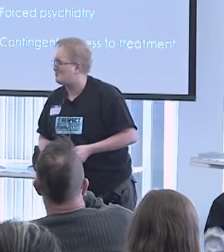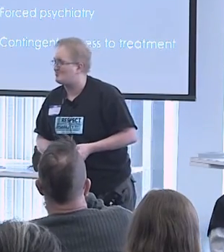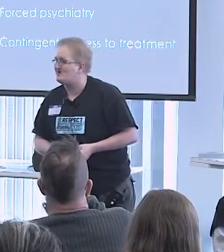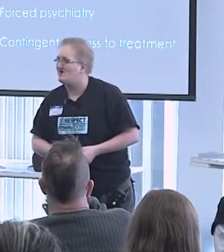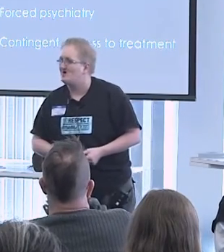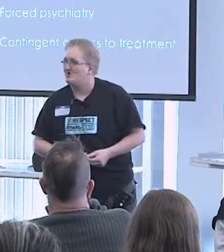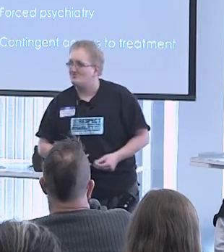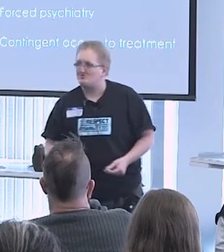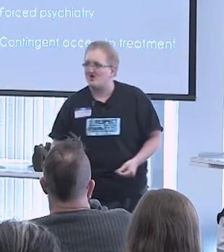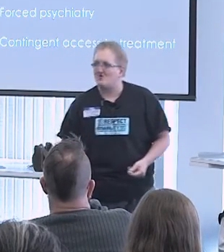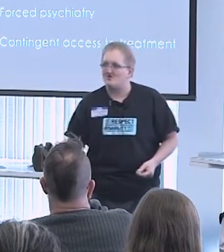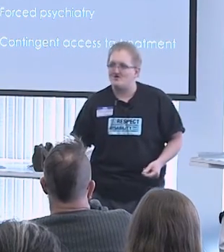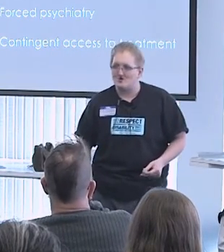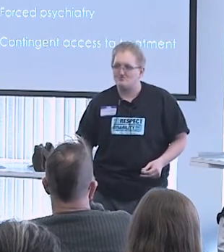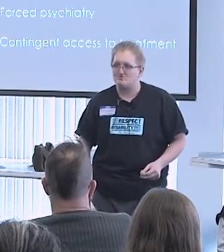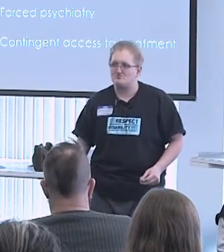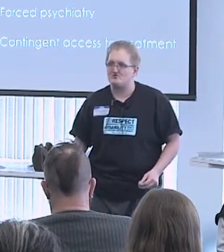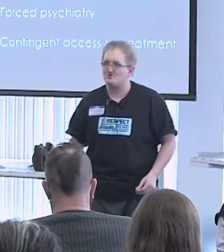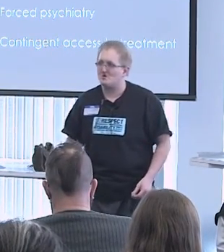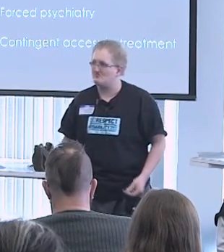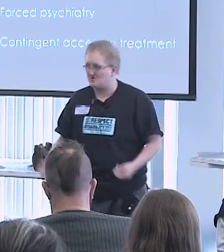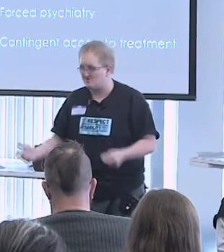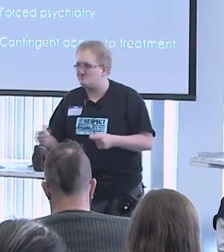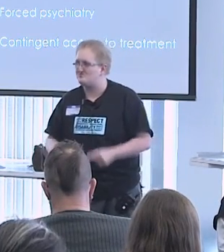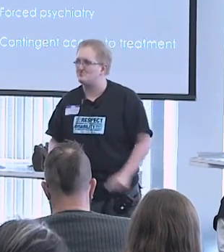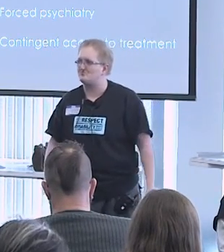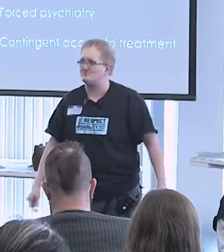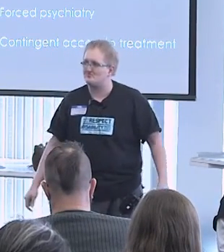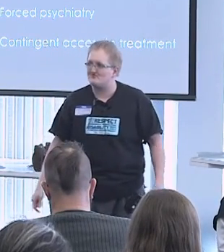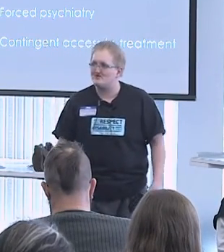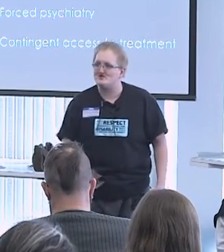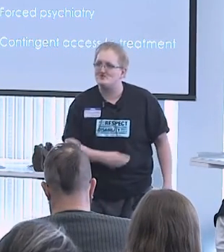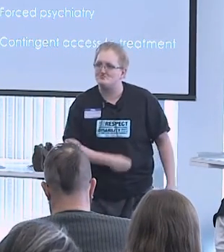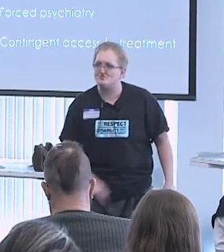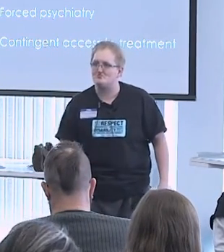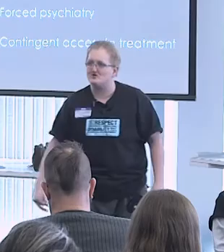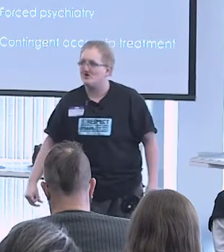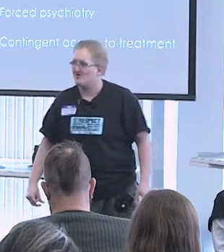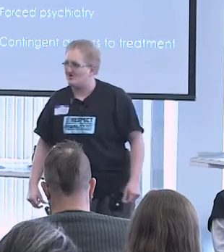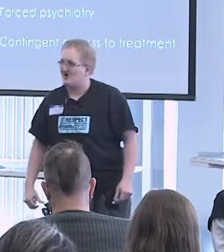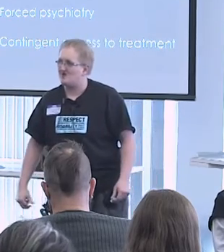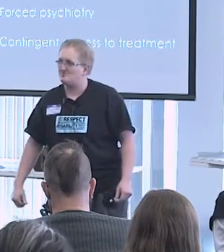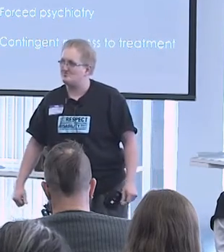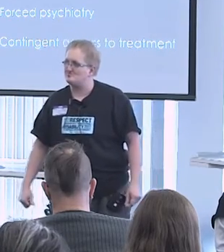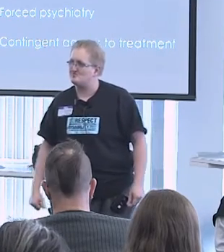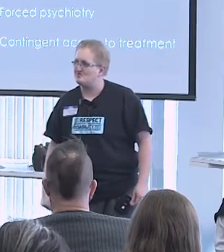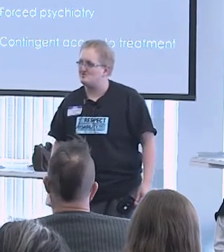was how a young person, we're not gonna say sick person with me, she'd eat her food they had an aversion to